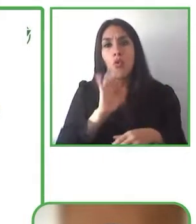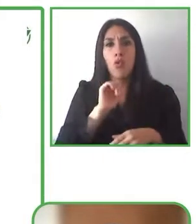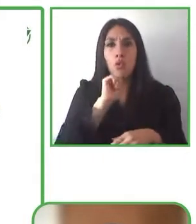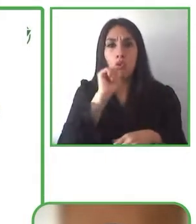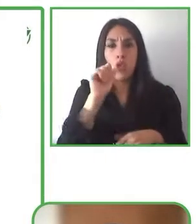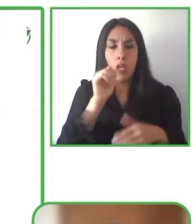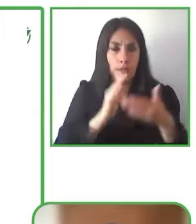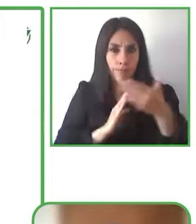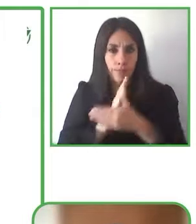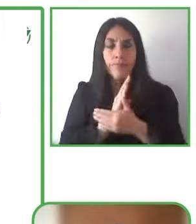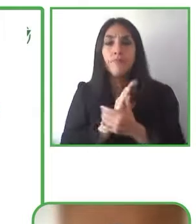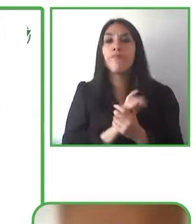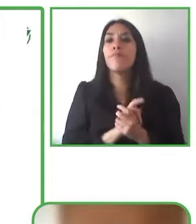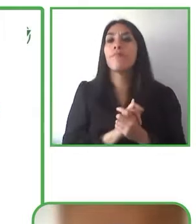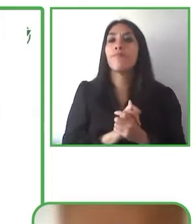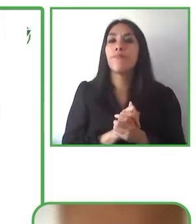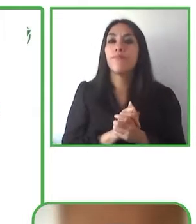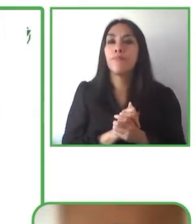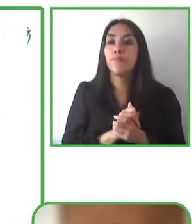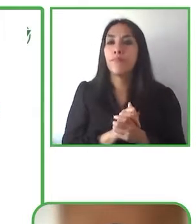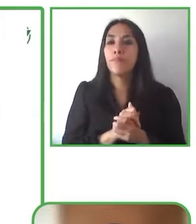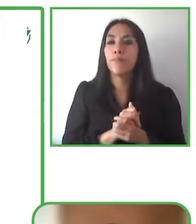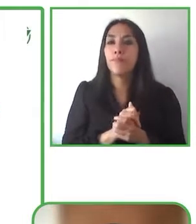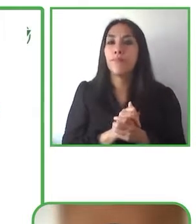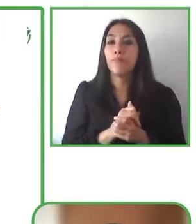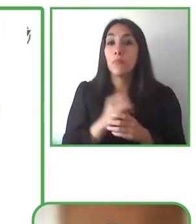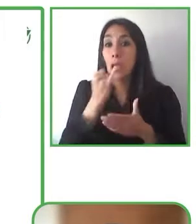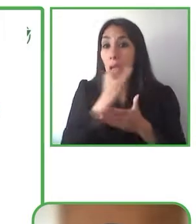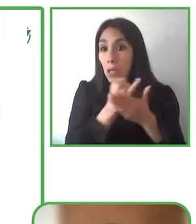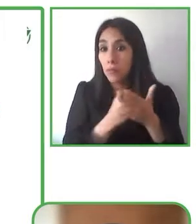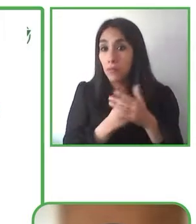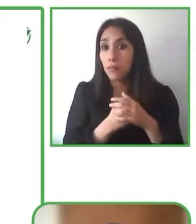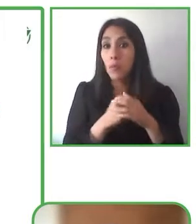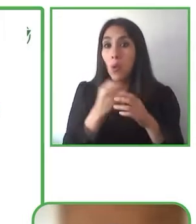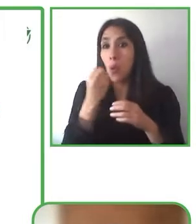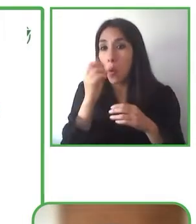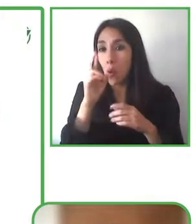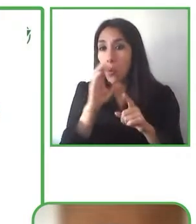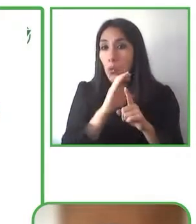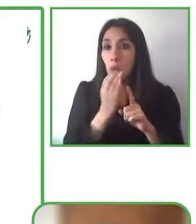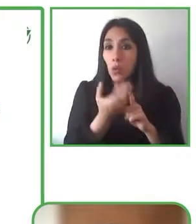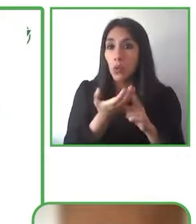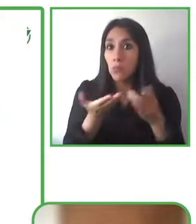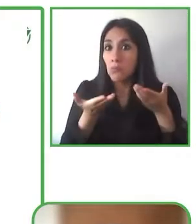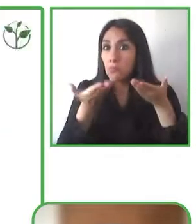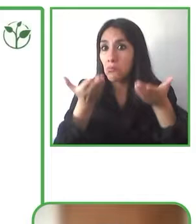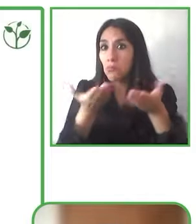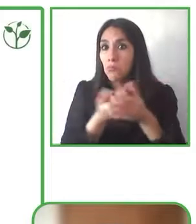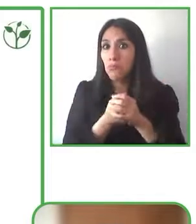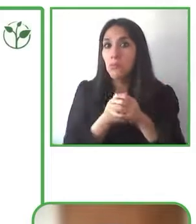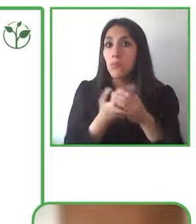culture and arts reach people according to their realities and according